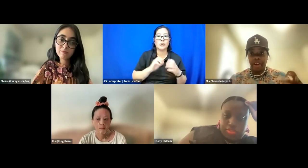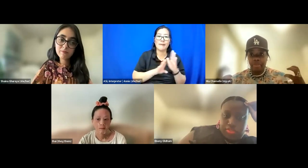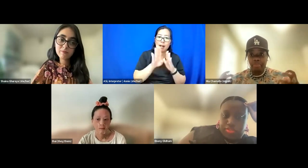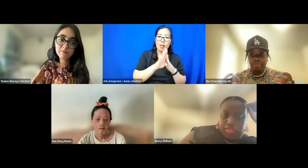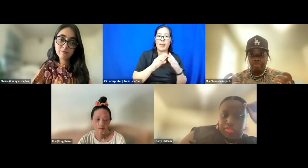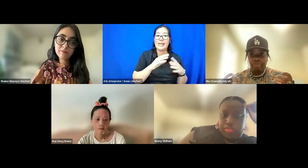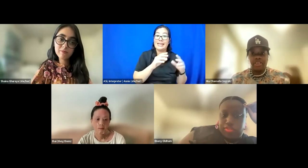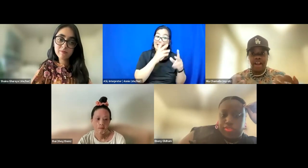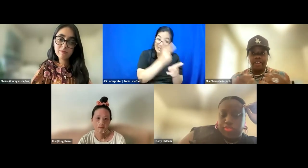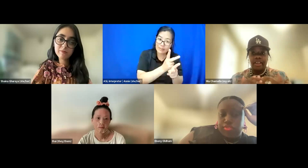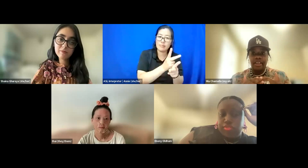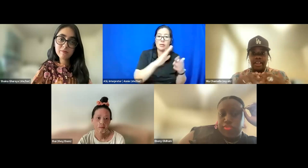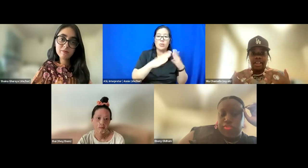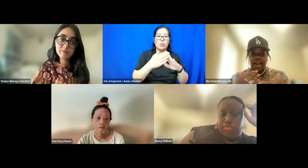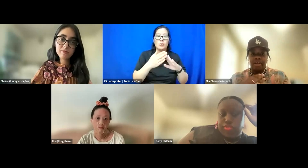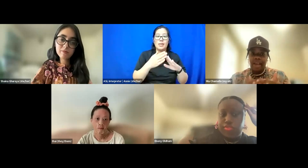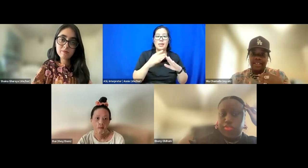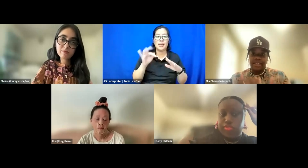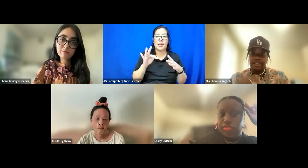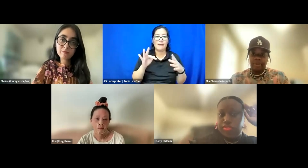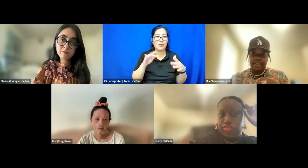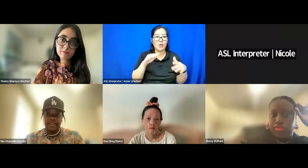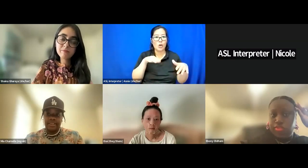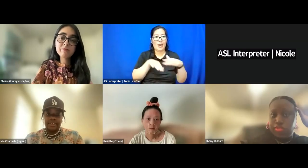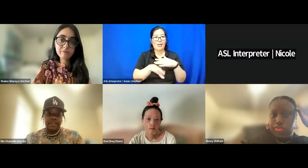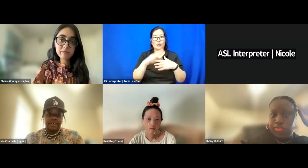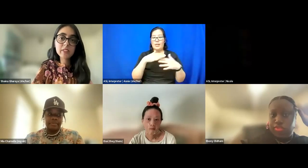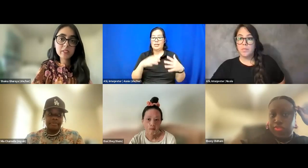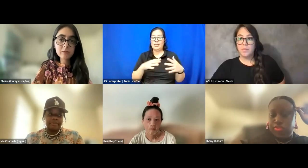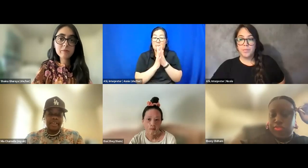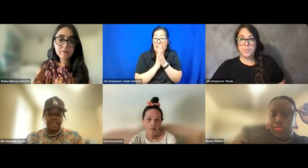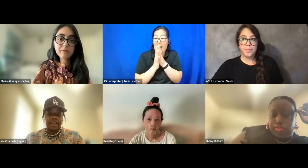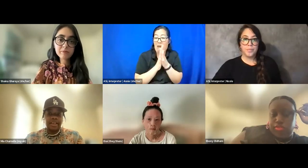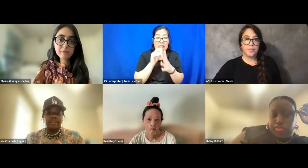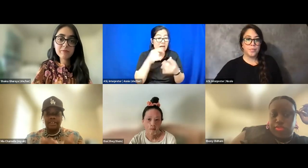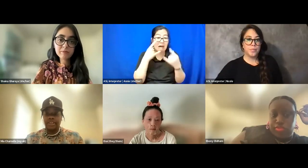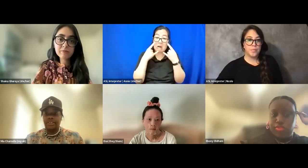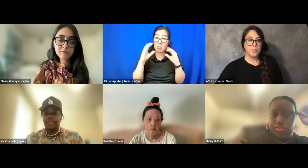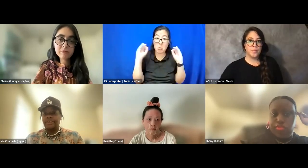in these very packed, crowded, non-masking spaces in Los Angeles.